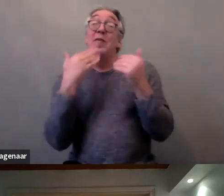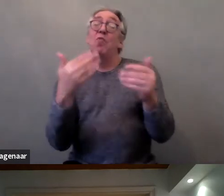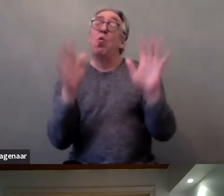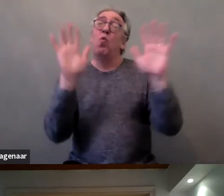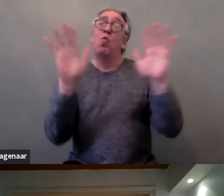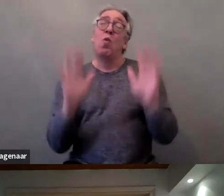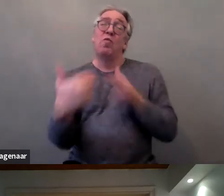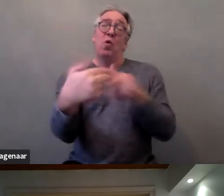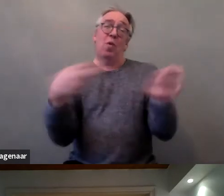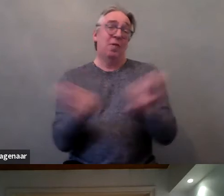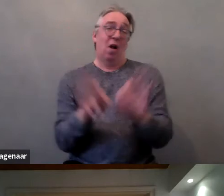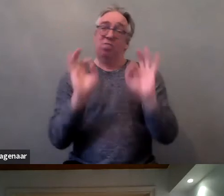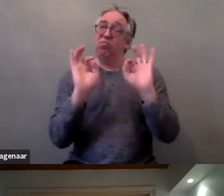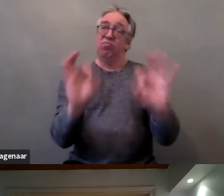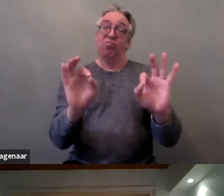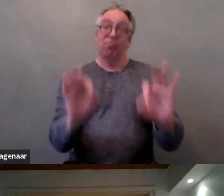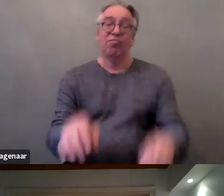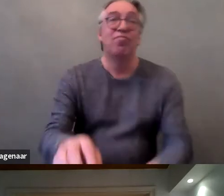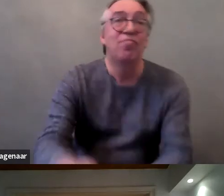So, Claire, you have the floor.